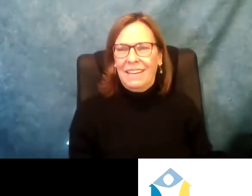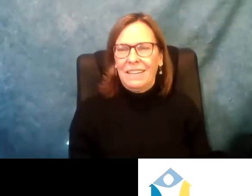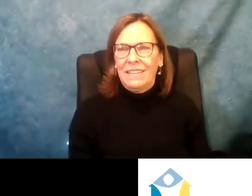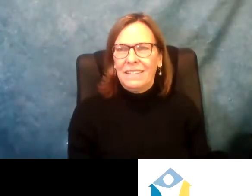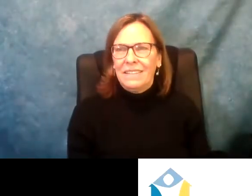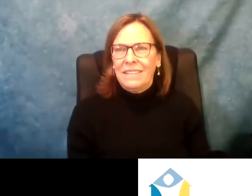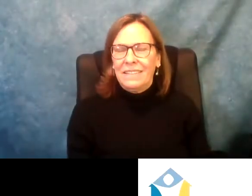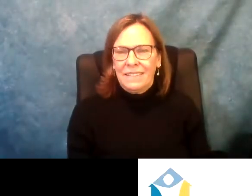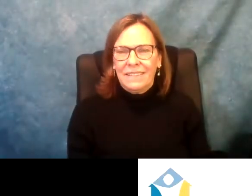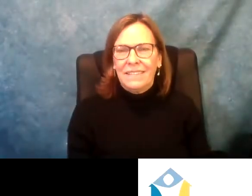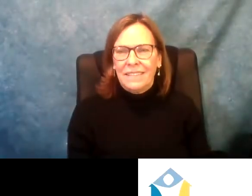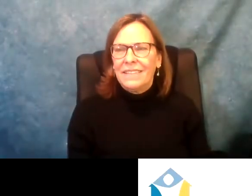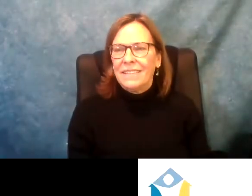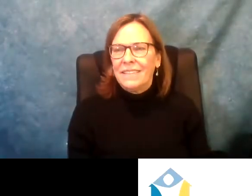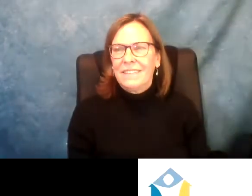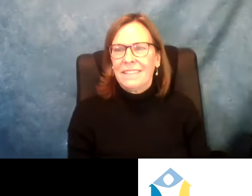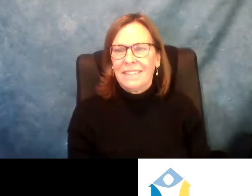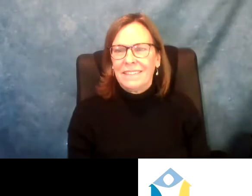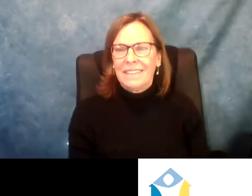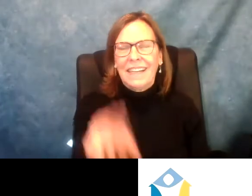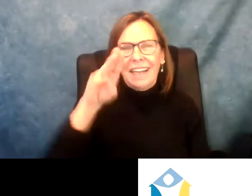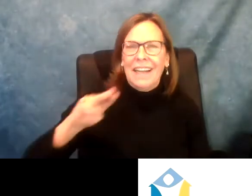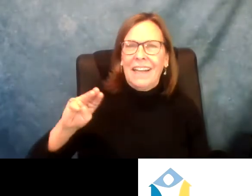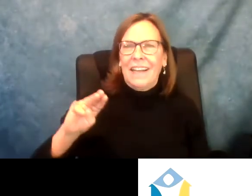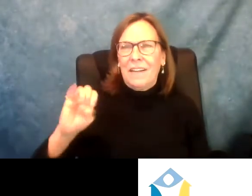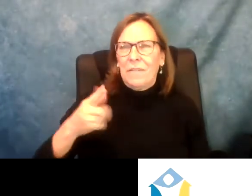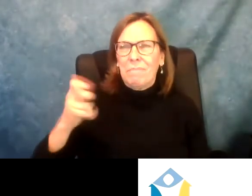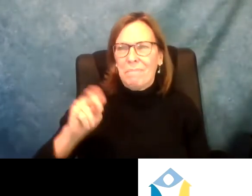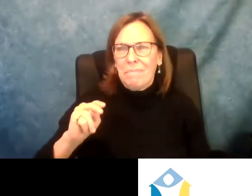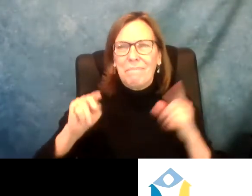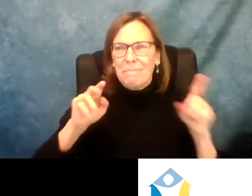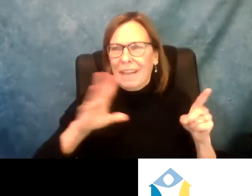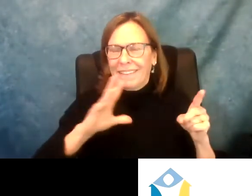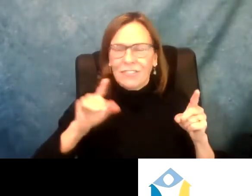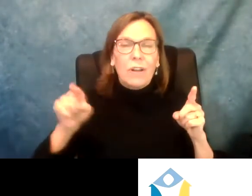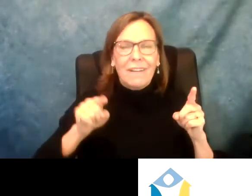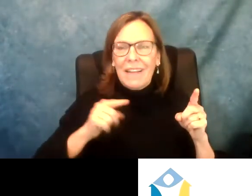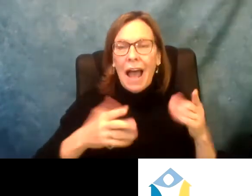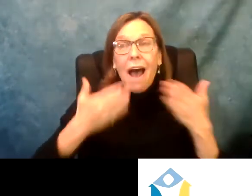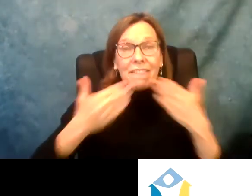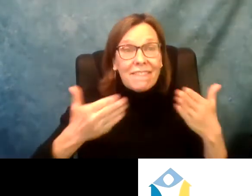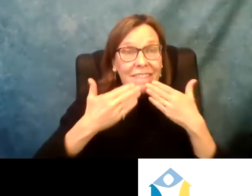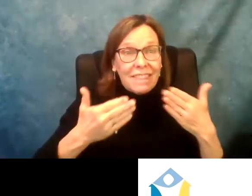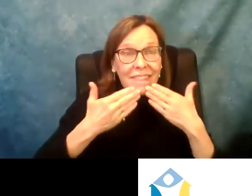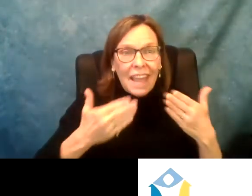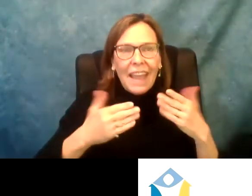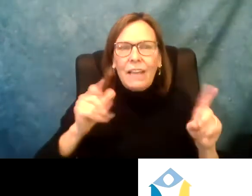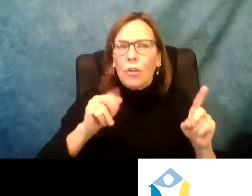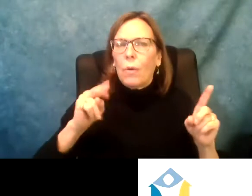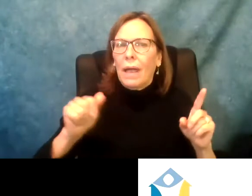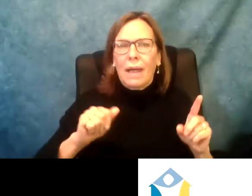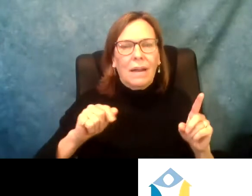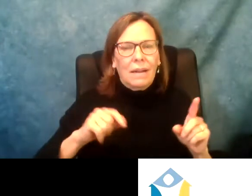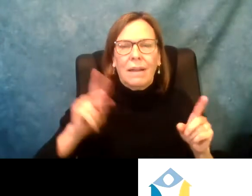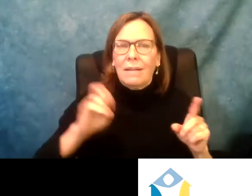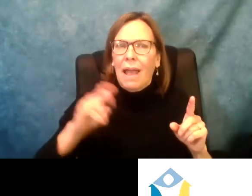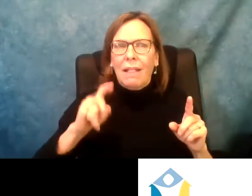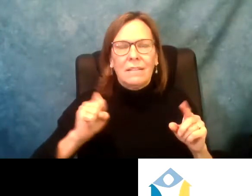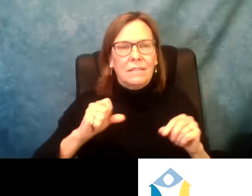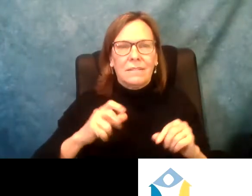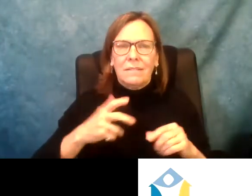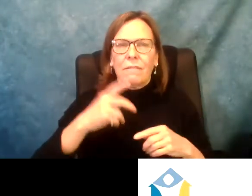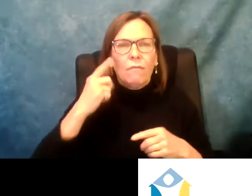happen. So thank you so much for having me speak today.